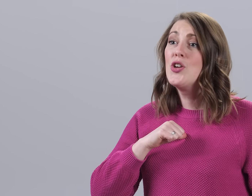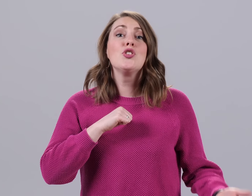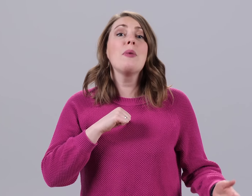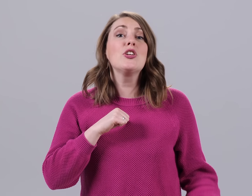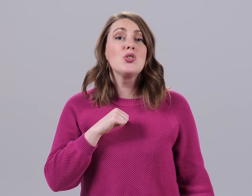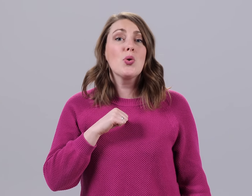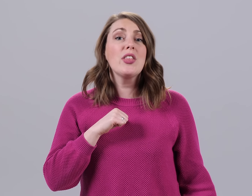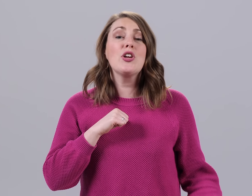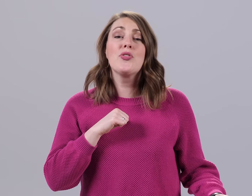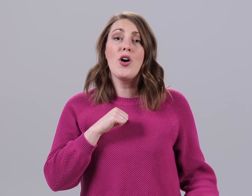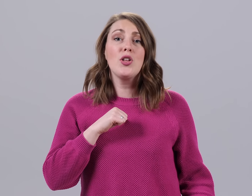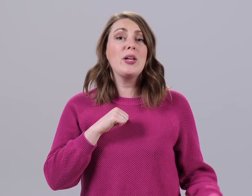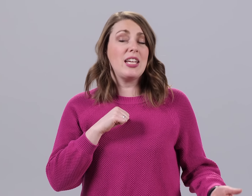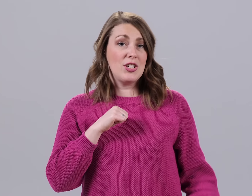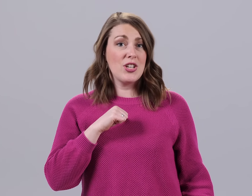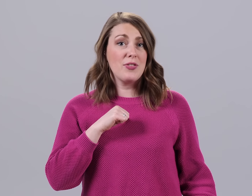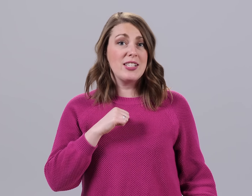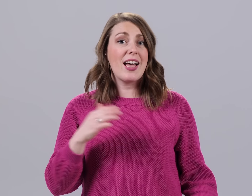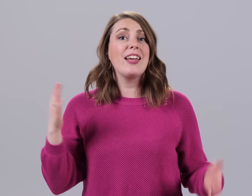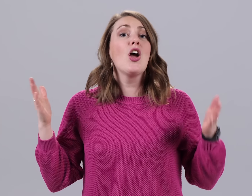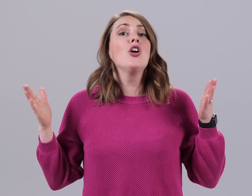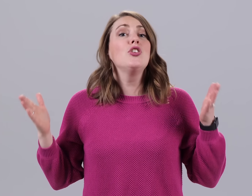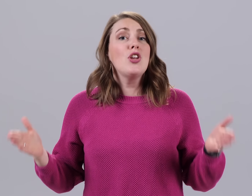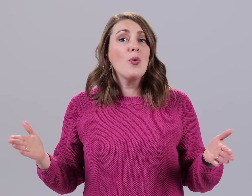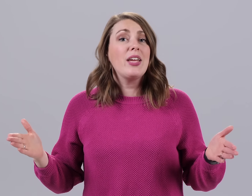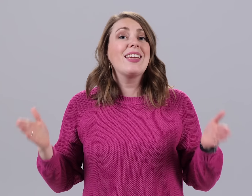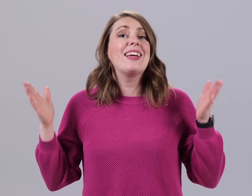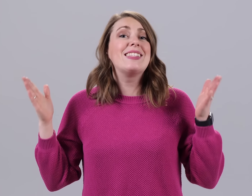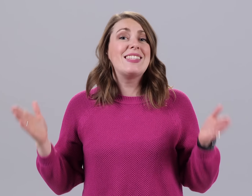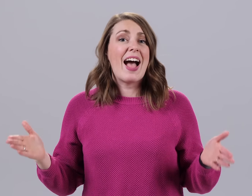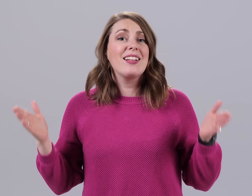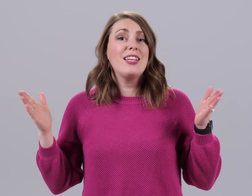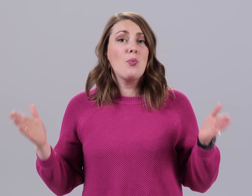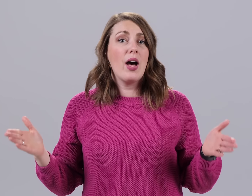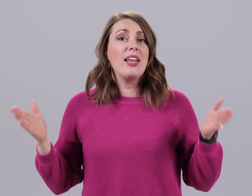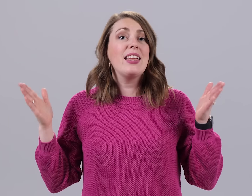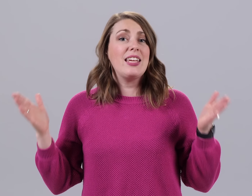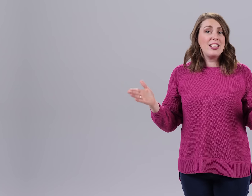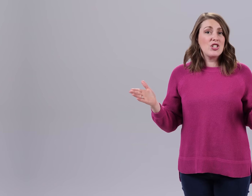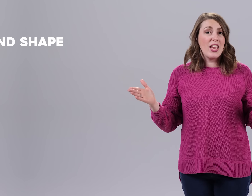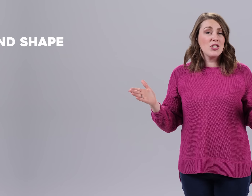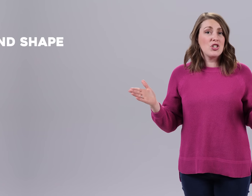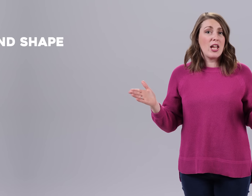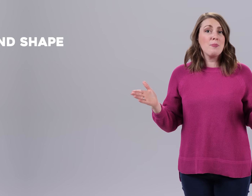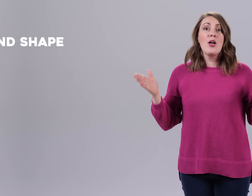So make sure that you're following each and every sign knowing exactly what each hand shape,